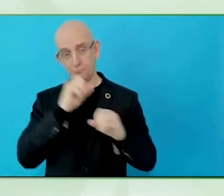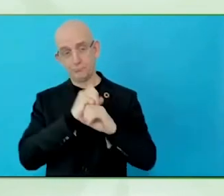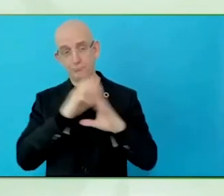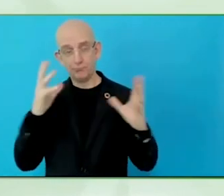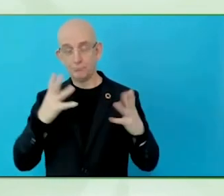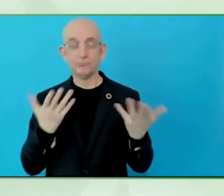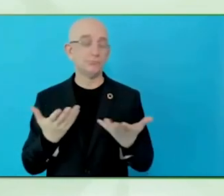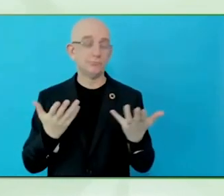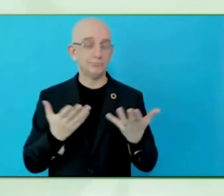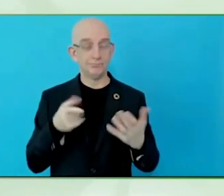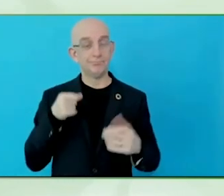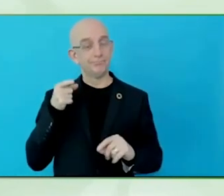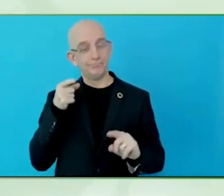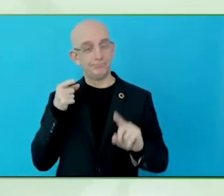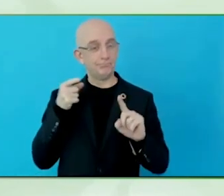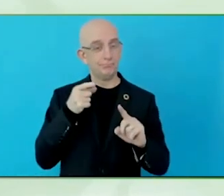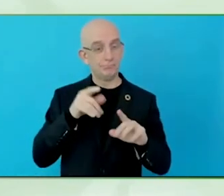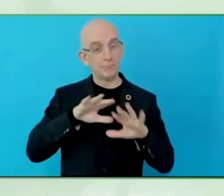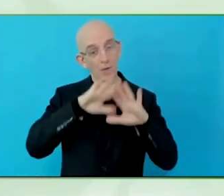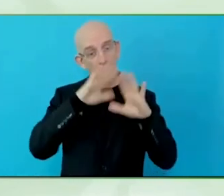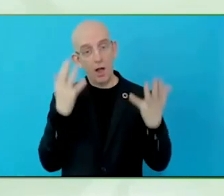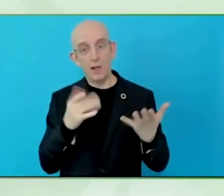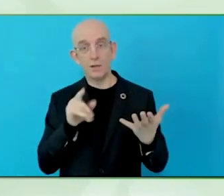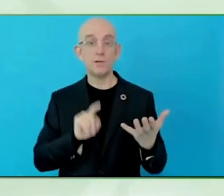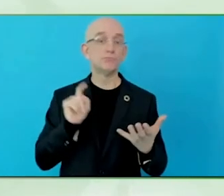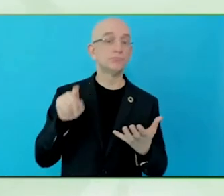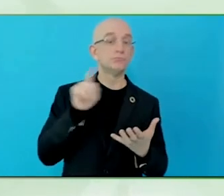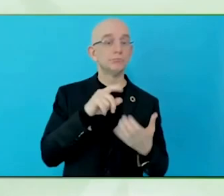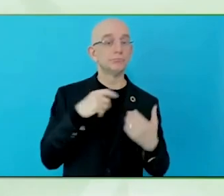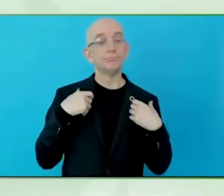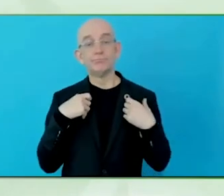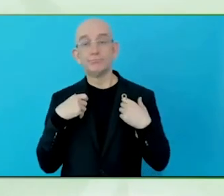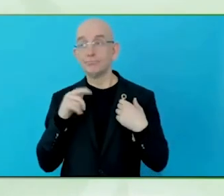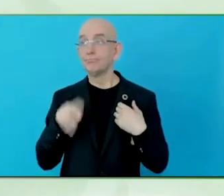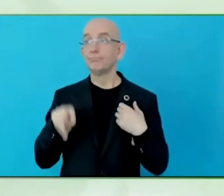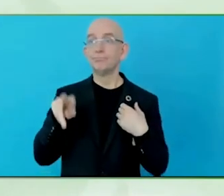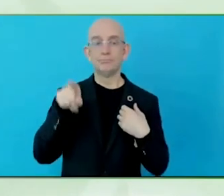as an opportunity, they look at it as, oh, I did something for this